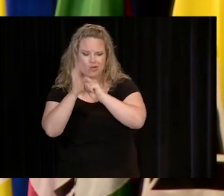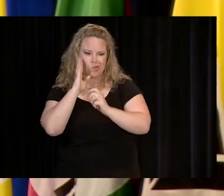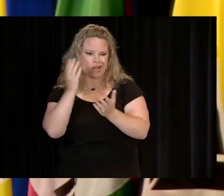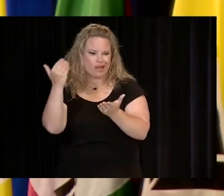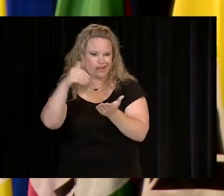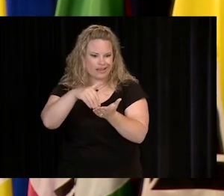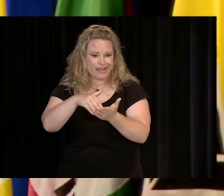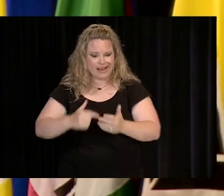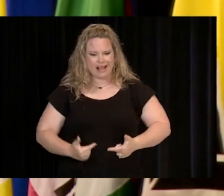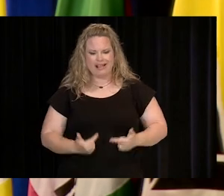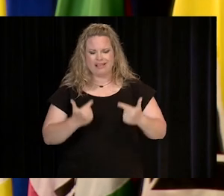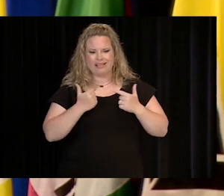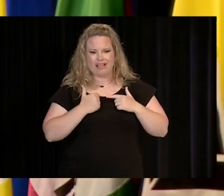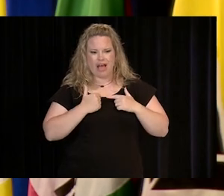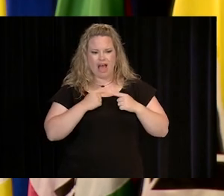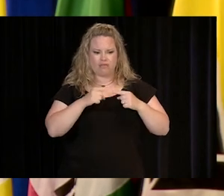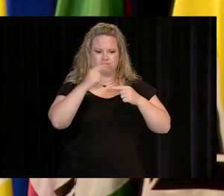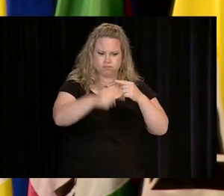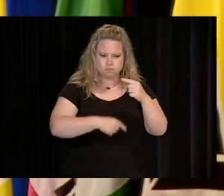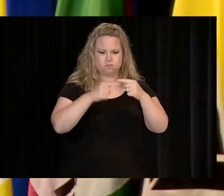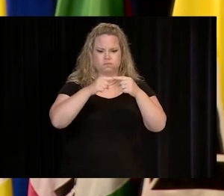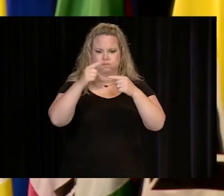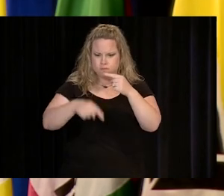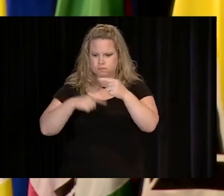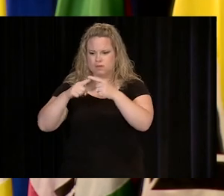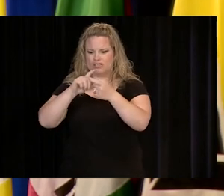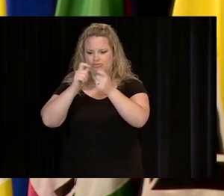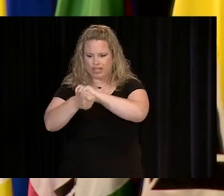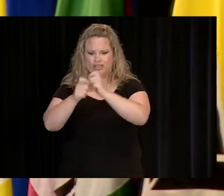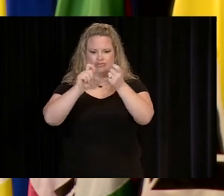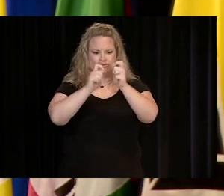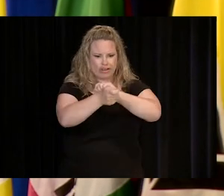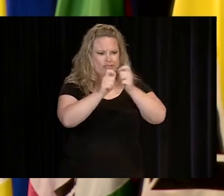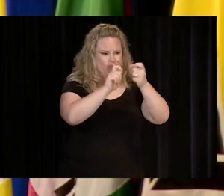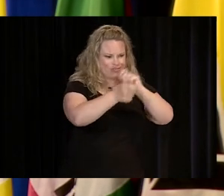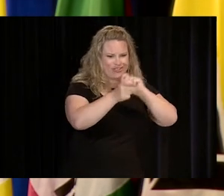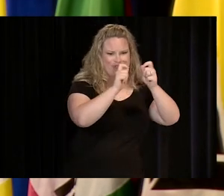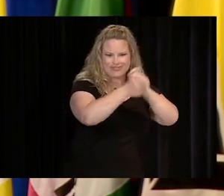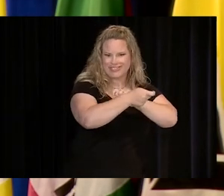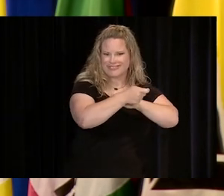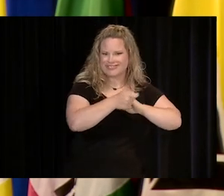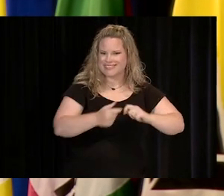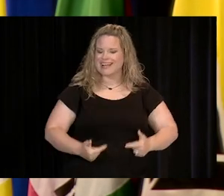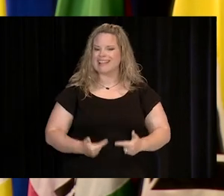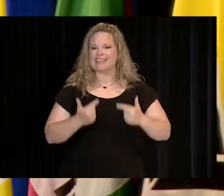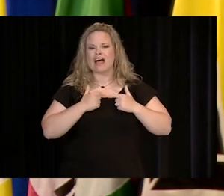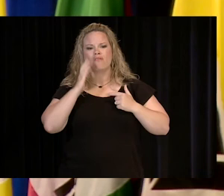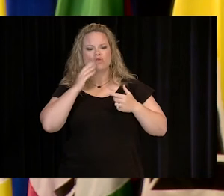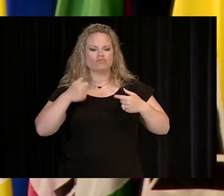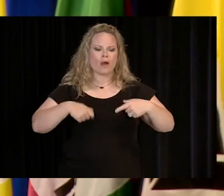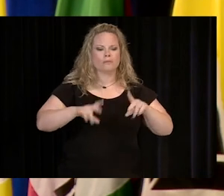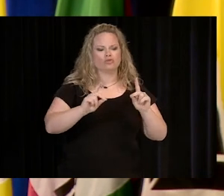LIFE IS AN UNENDING CYCLE OF CHANGE. LIFE WILL CONTINUE TO OFFER YOU OPPORTUNITIES TO CHANGE AND GROW